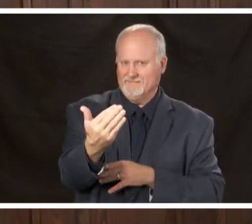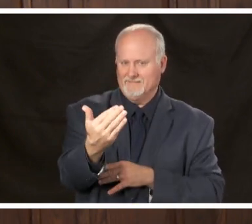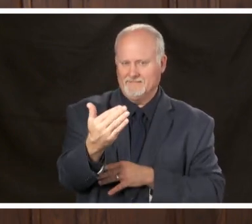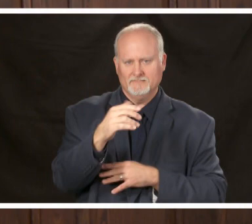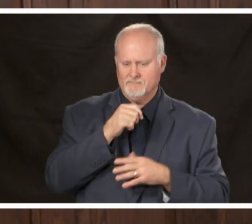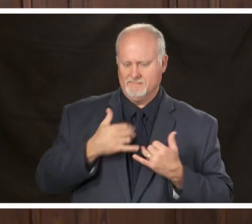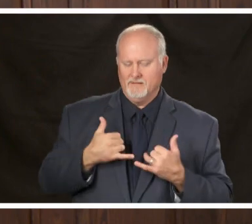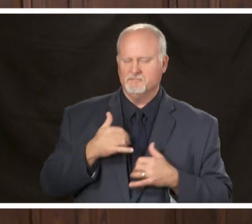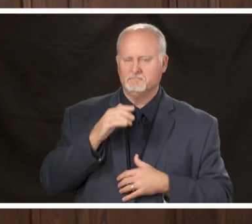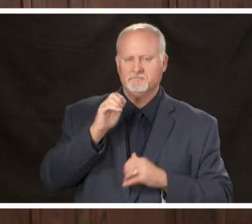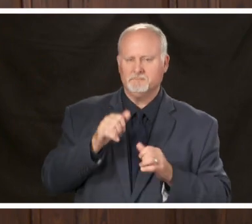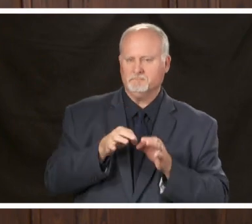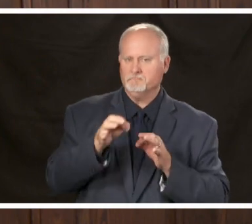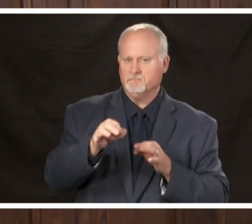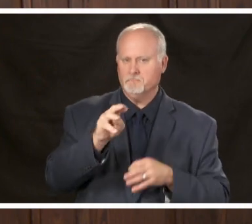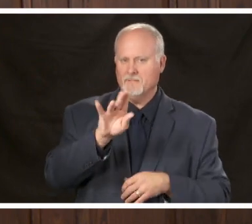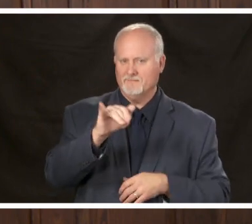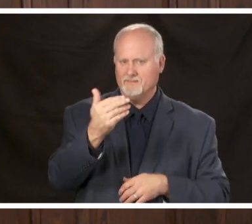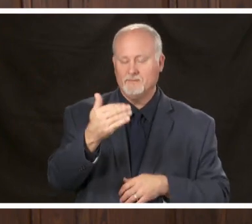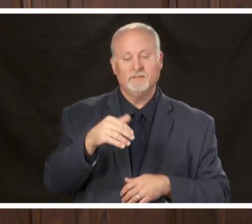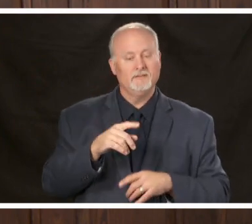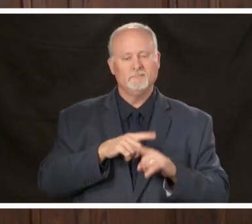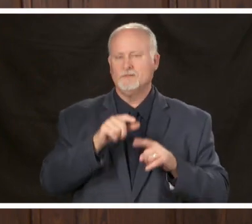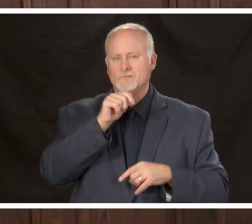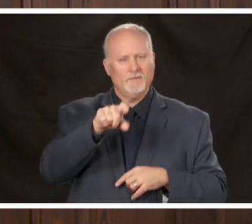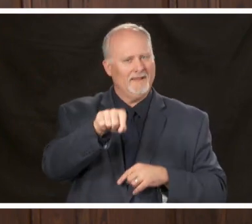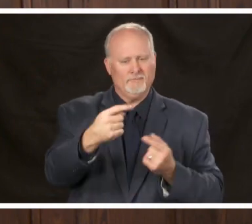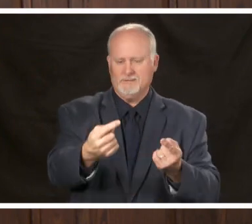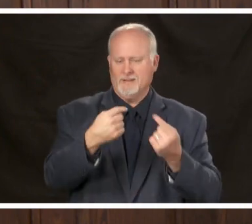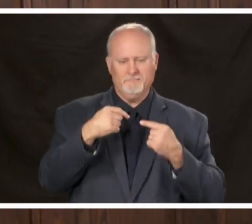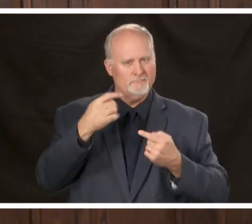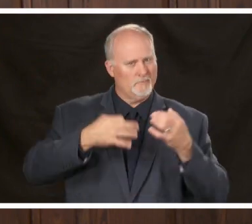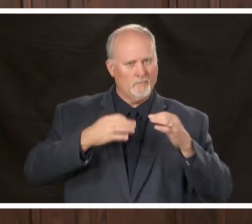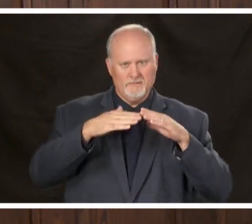stress today is the fact that you don't have to come to the courthouse we offer